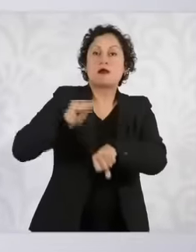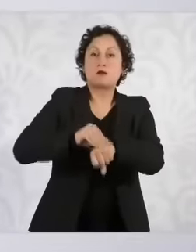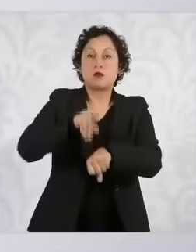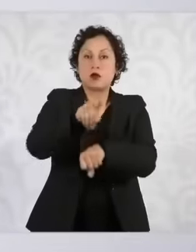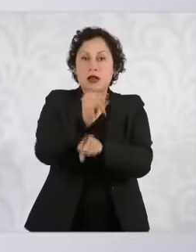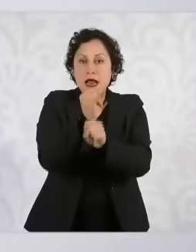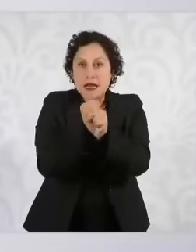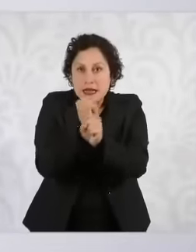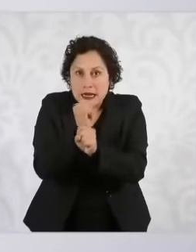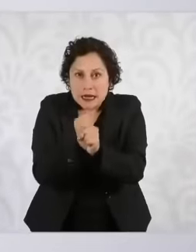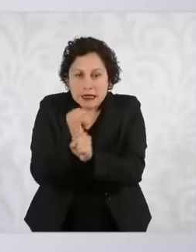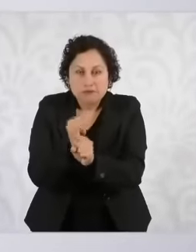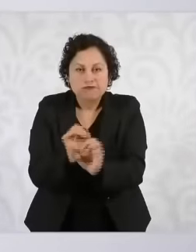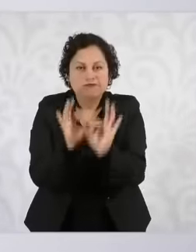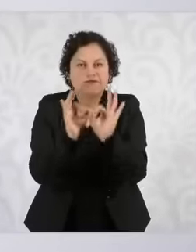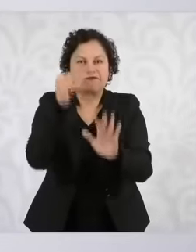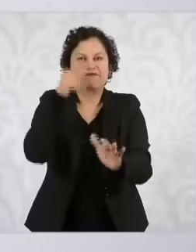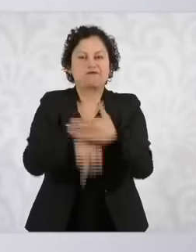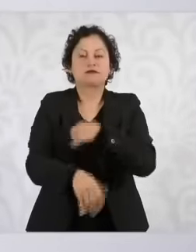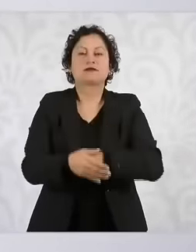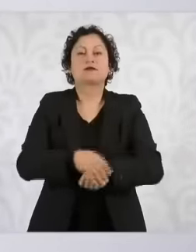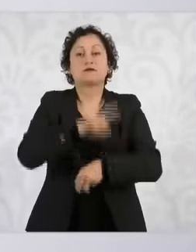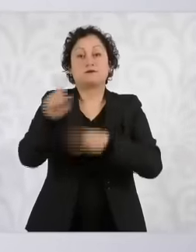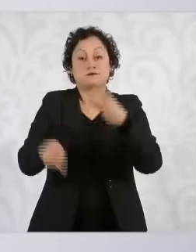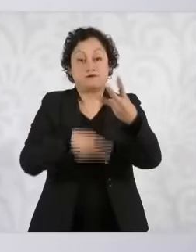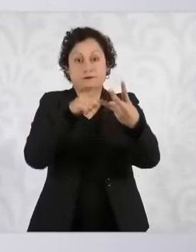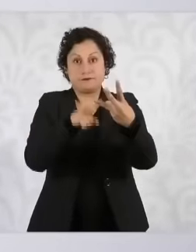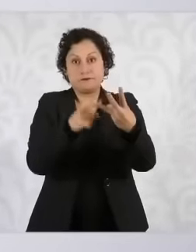investigation, this is